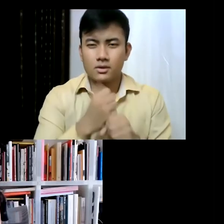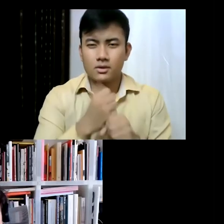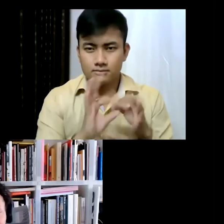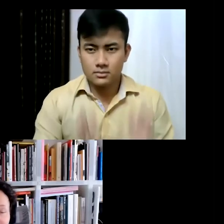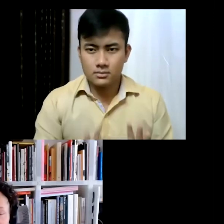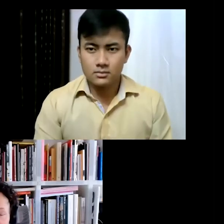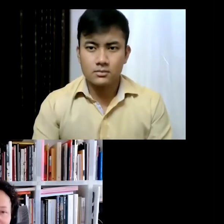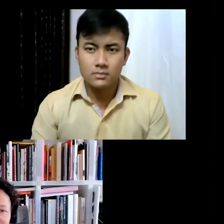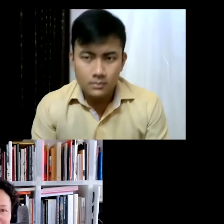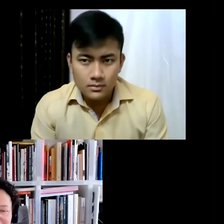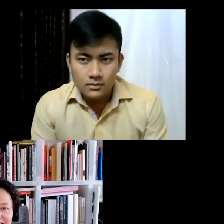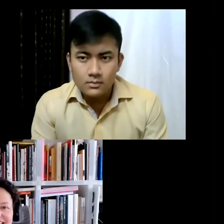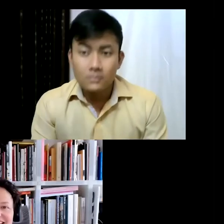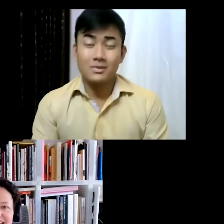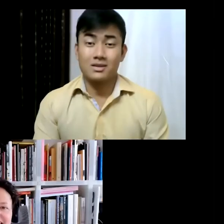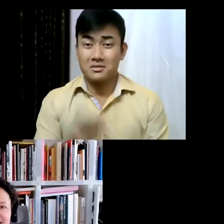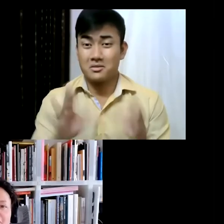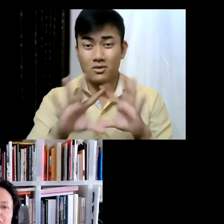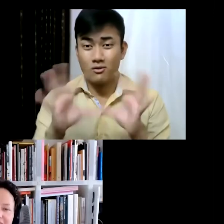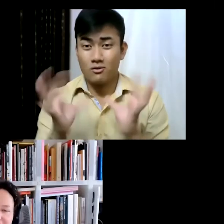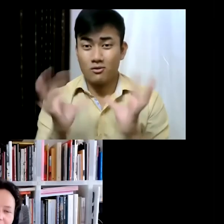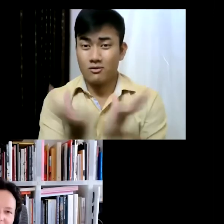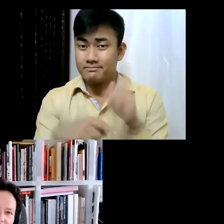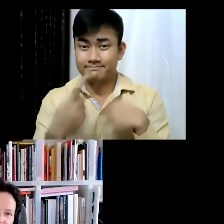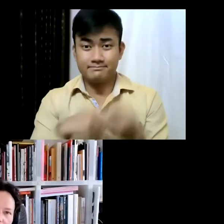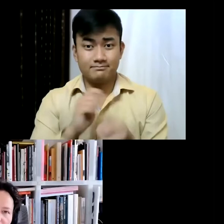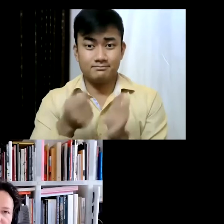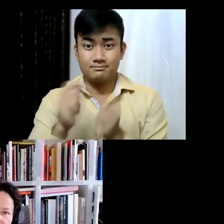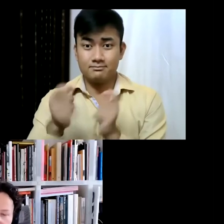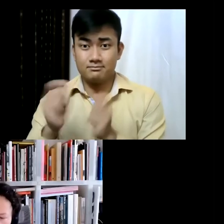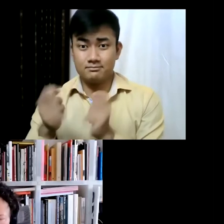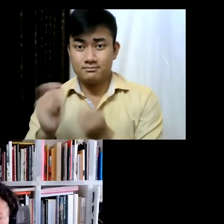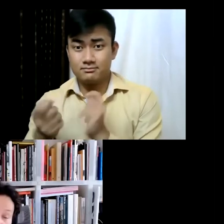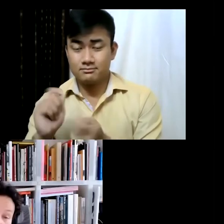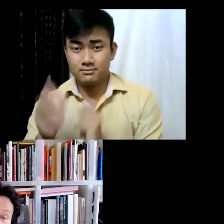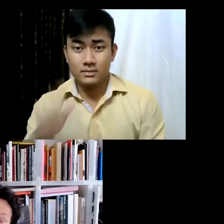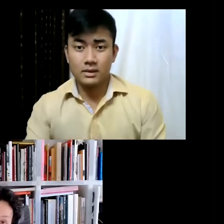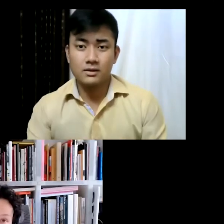the world is also changing you know... it's those dynamics are very complicated or maybe very easy